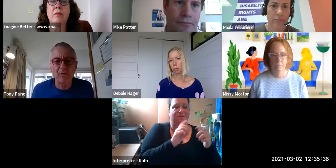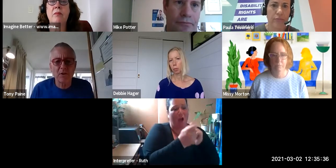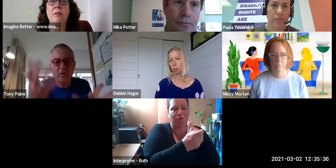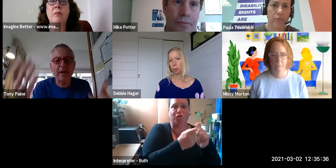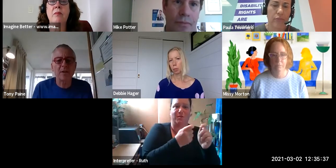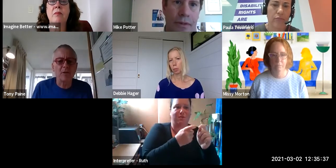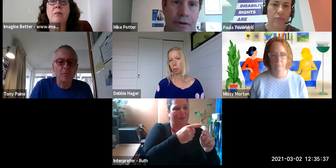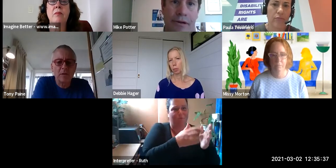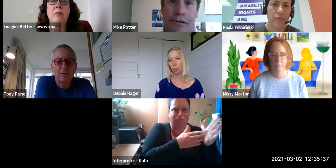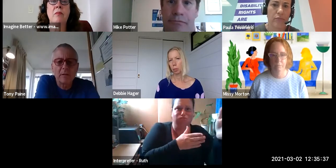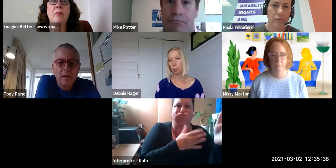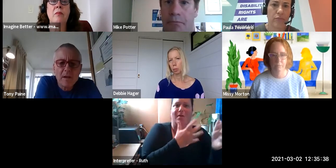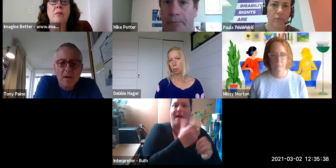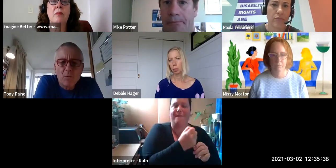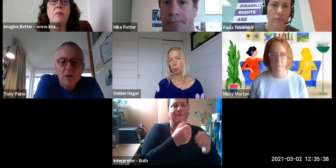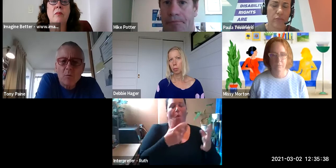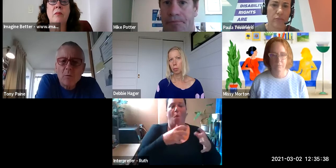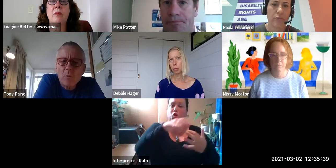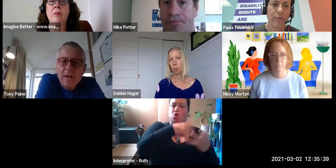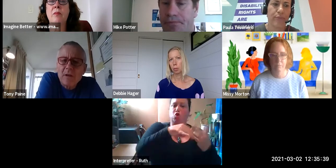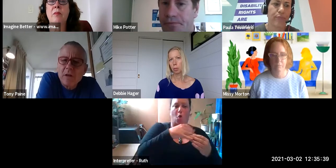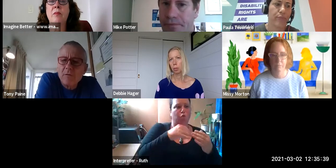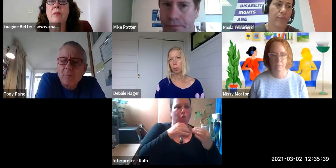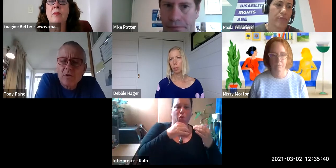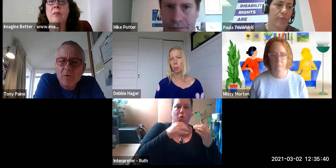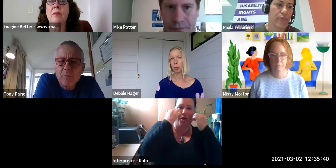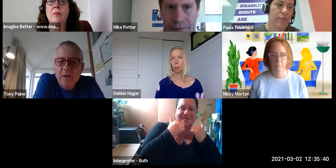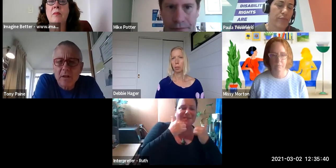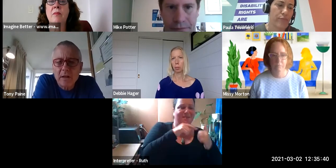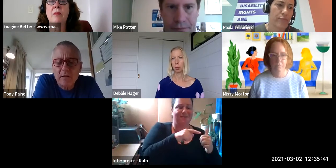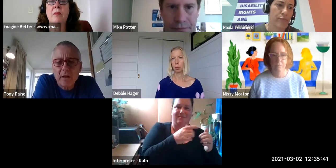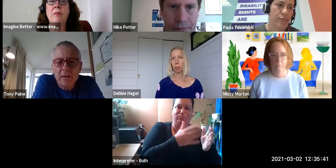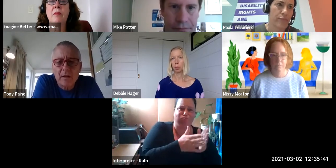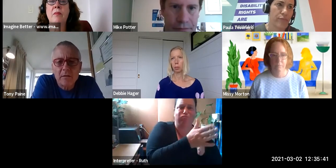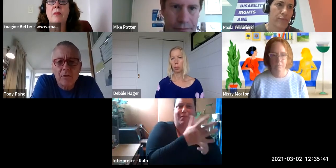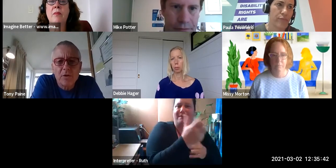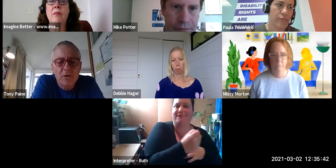I'll just throw that out to you: what can we learn from those movements. And use in